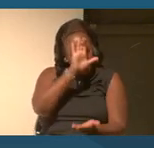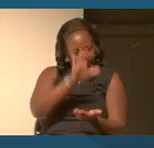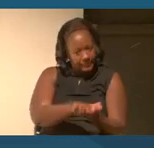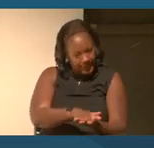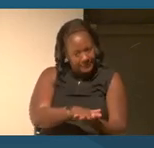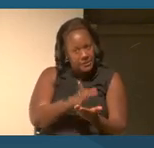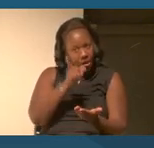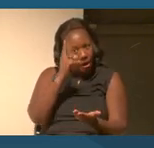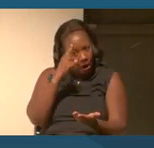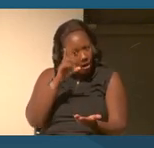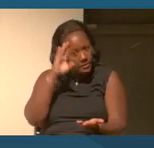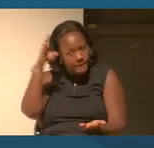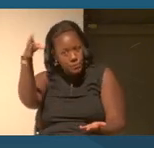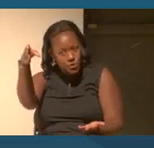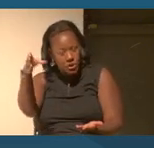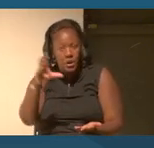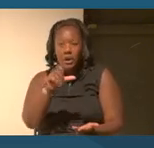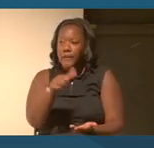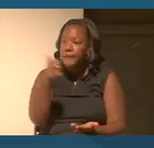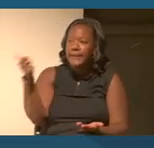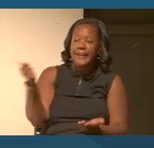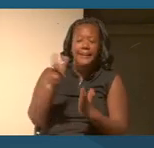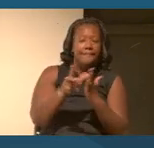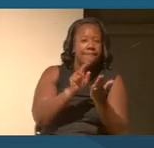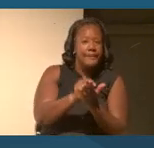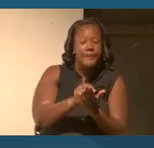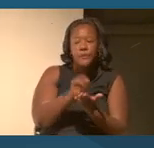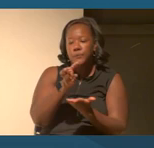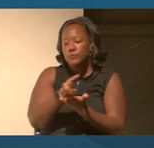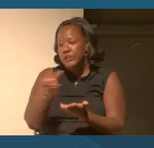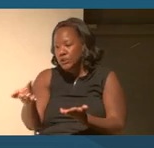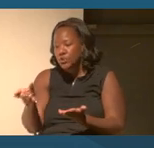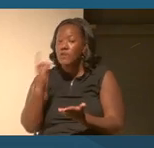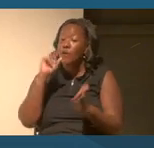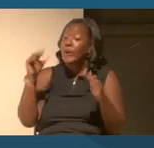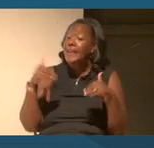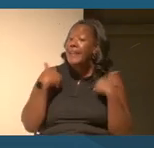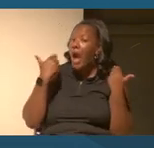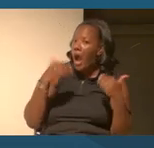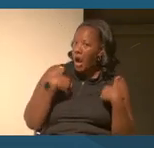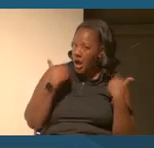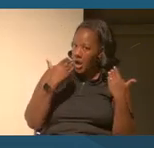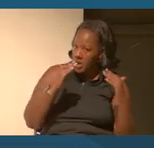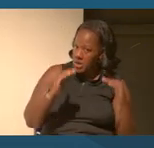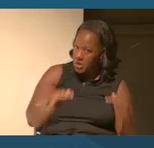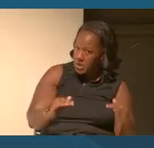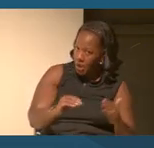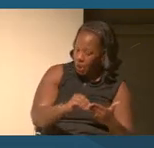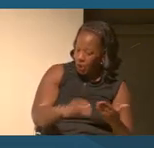And are there any videos or resources for young learners specifically up to age eight